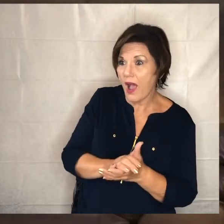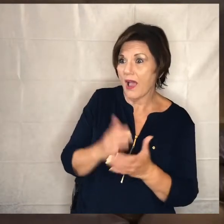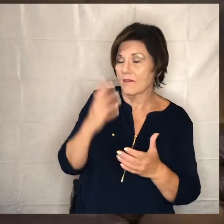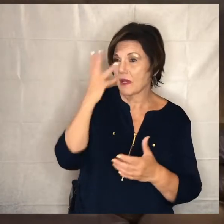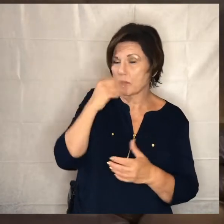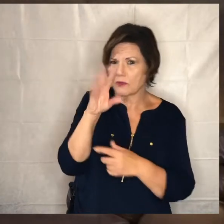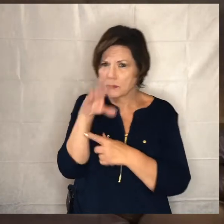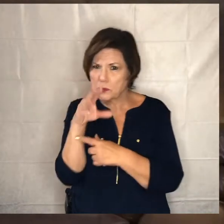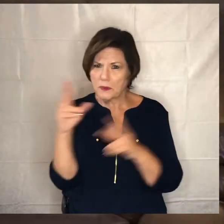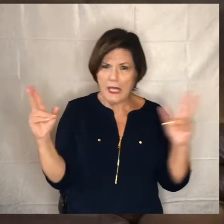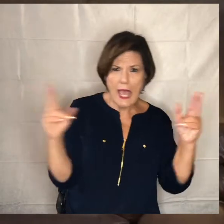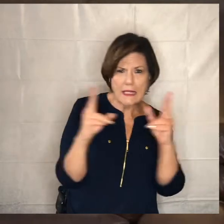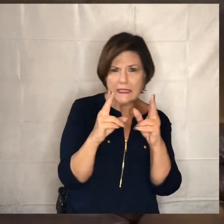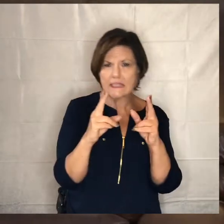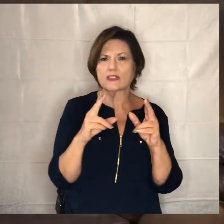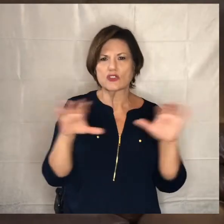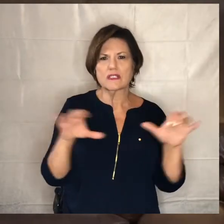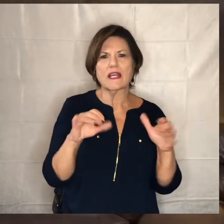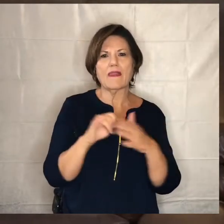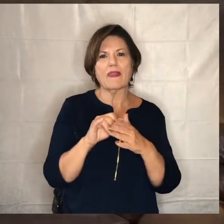and editing and so she did the videos and